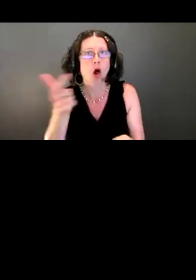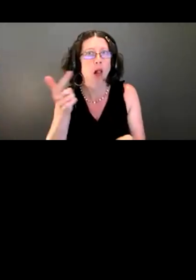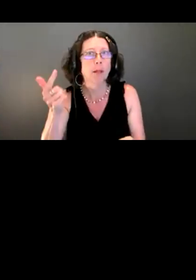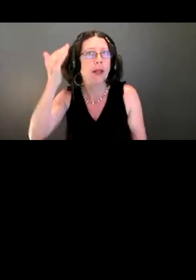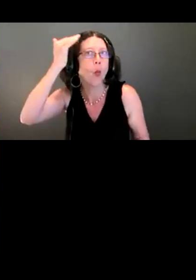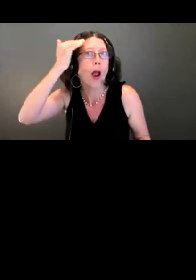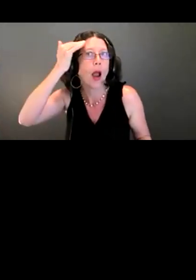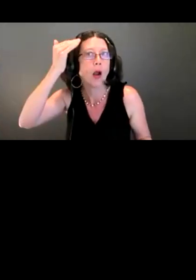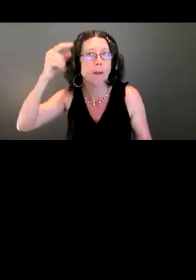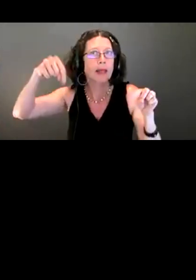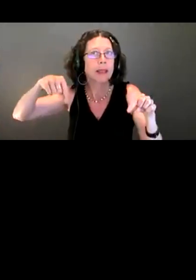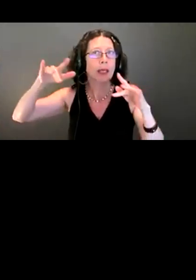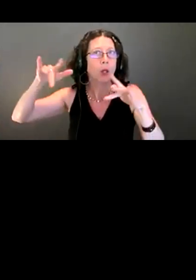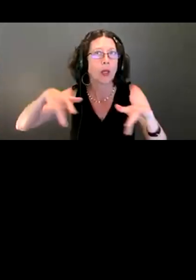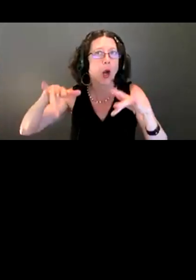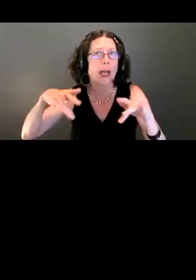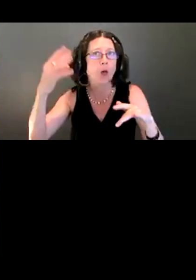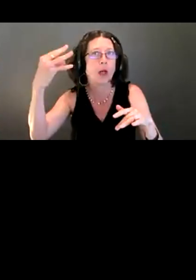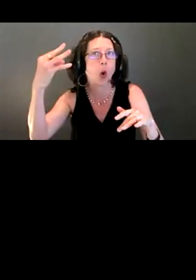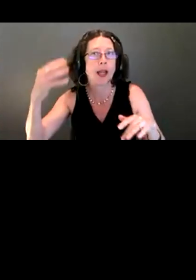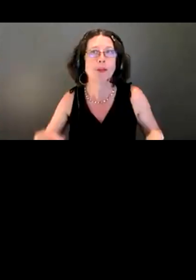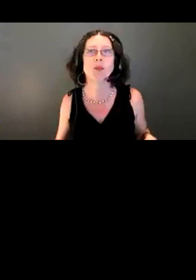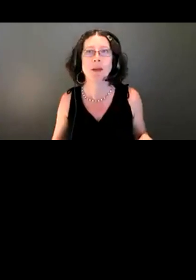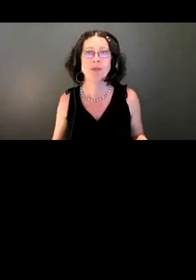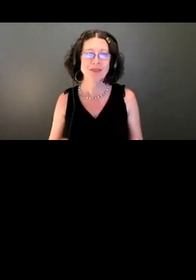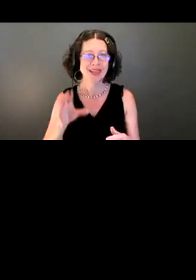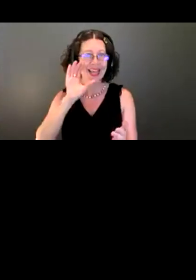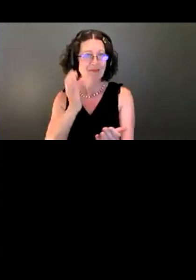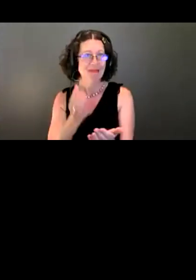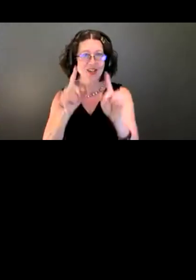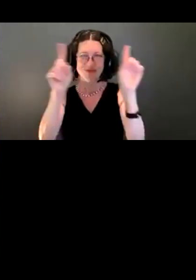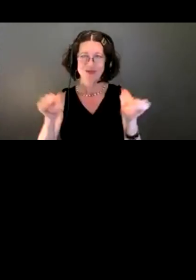The image on the intro slide is of Coal Creek winding around a